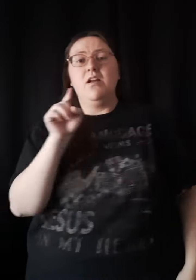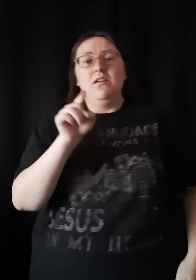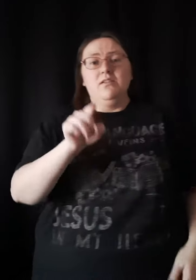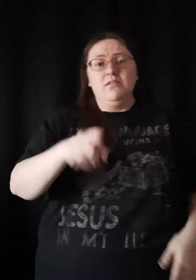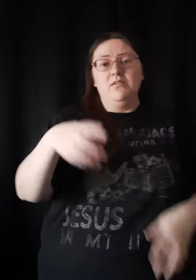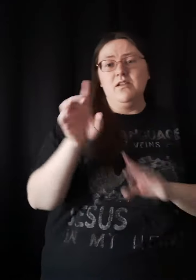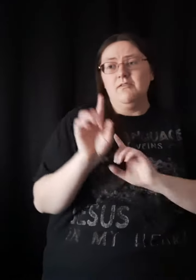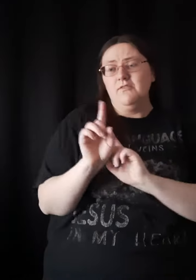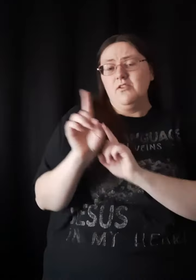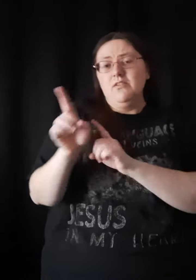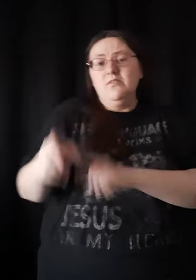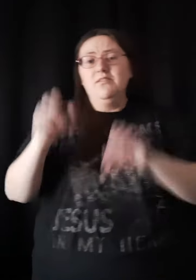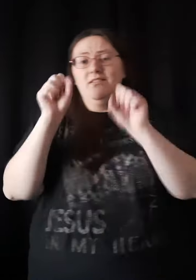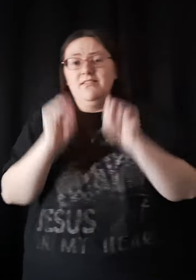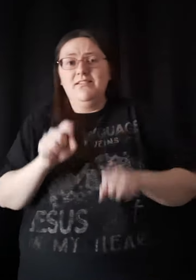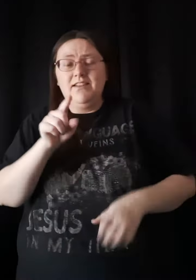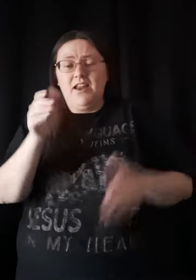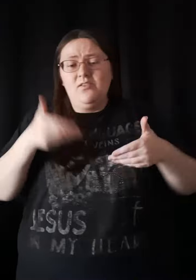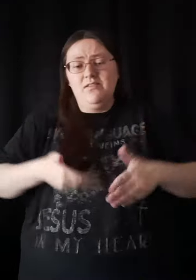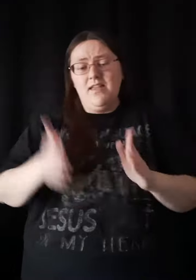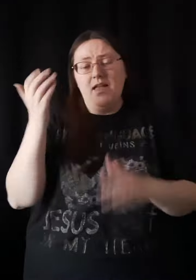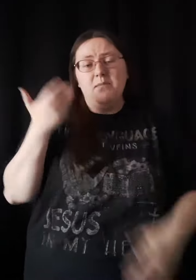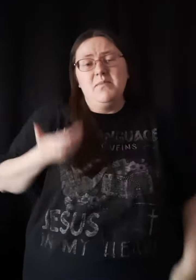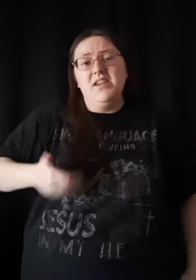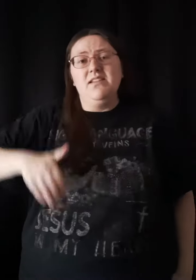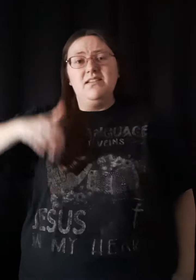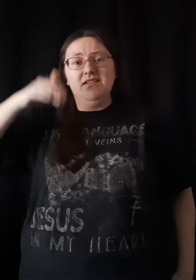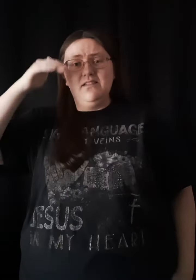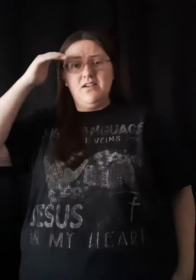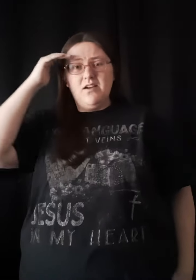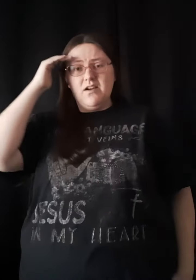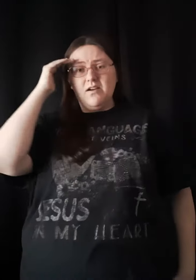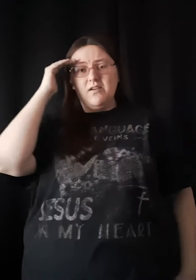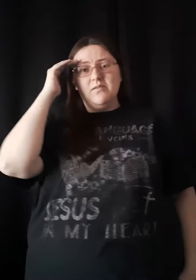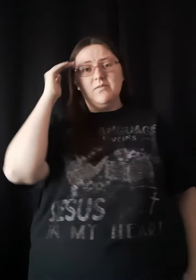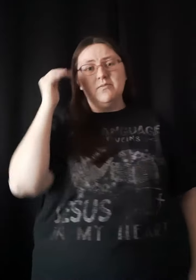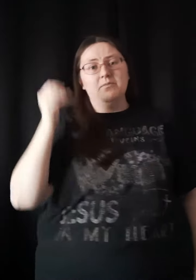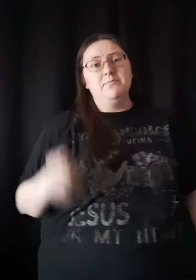Wherever you're heading Can you let me know